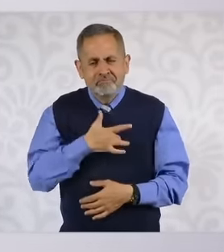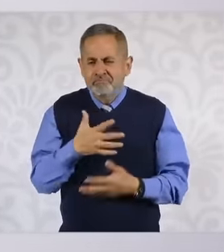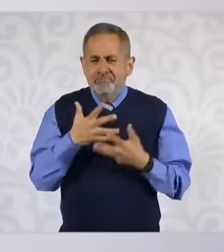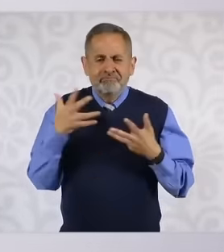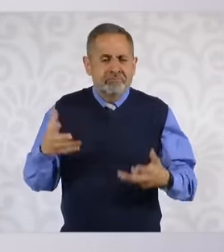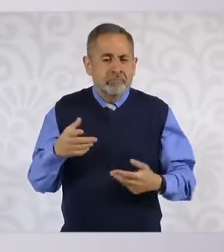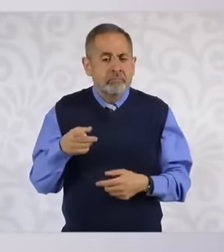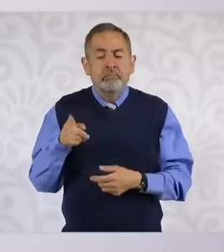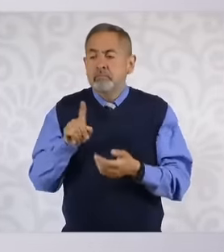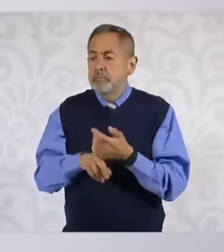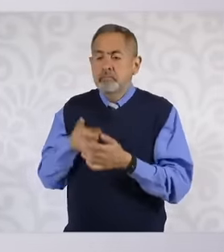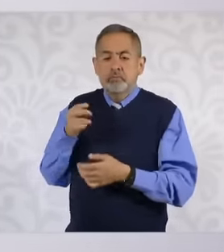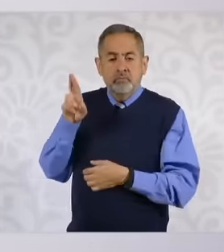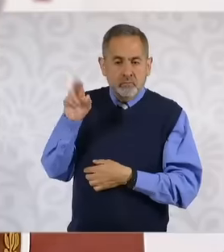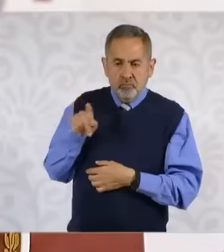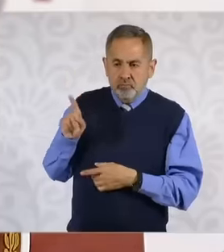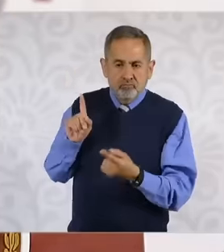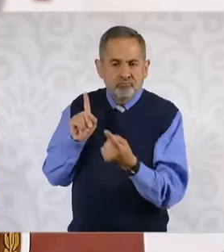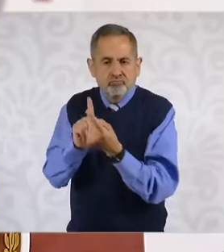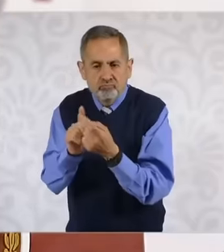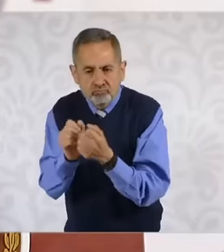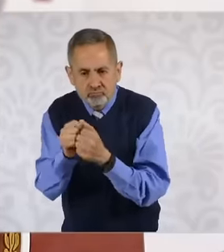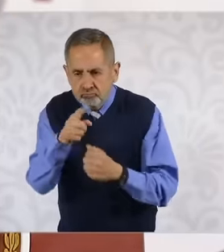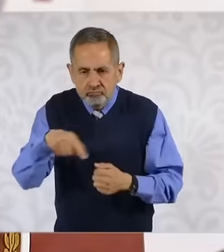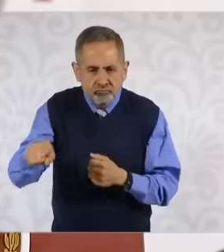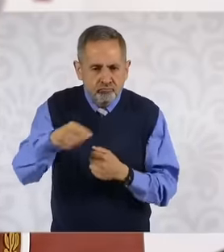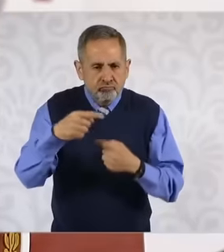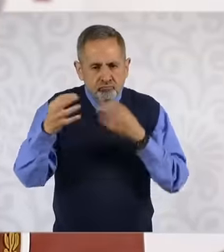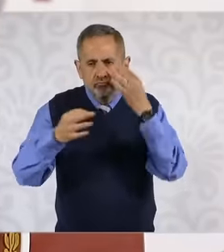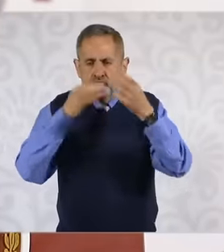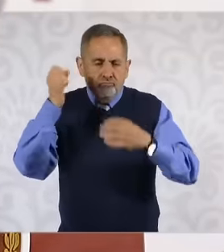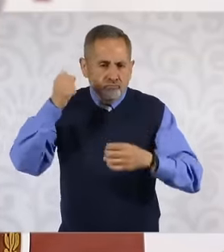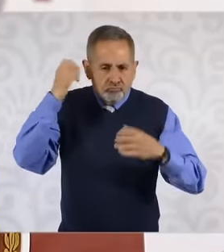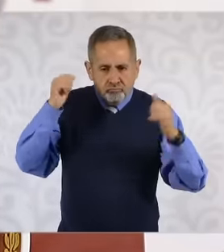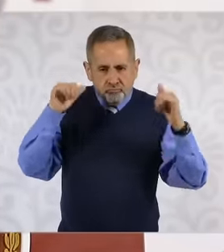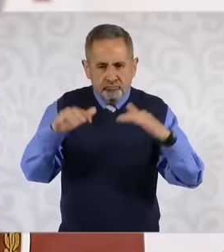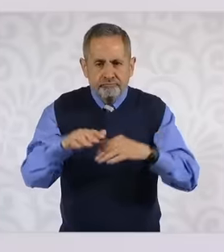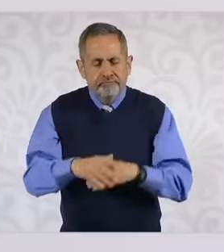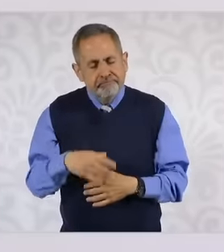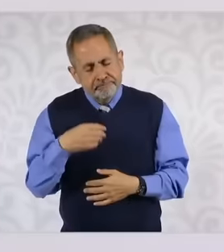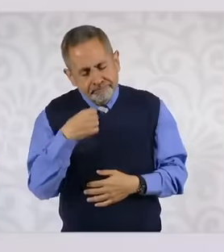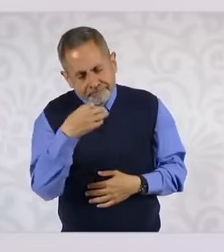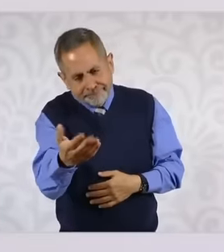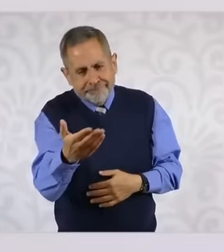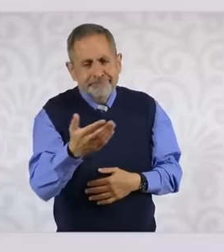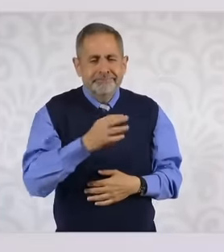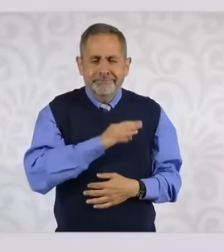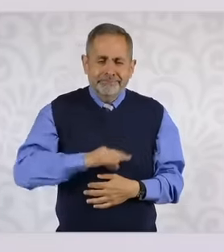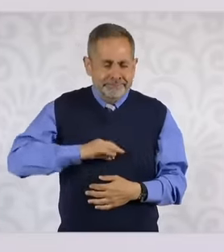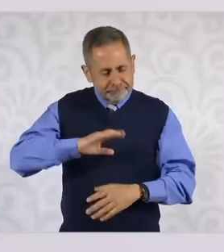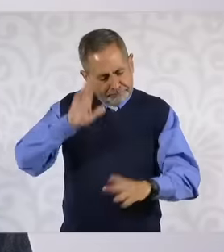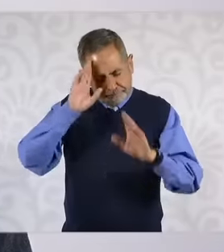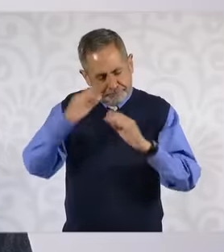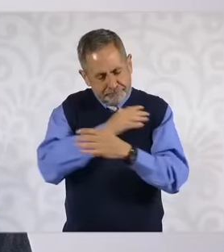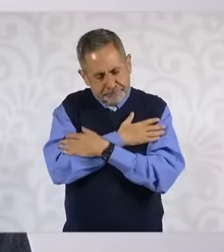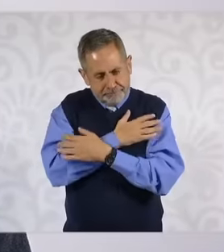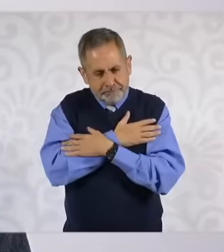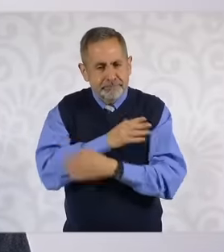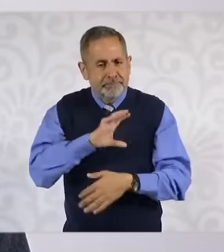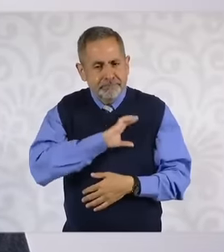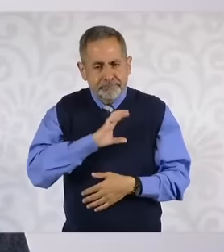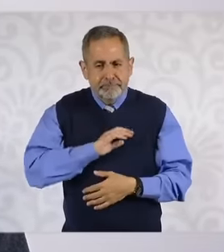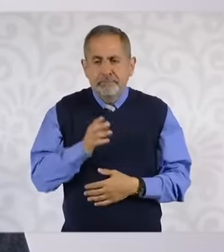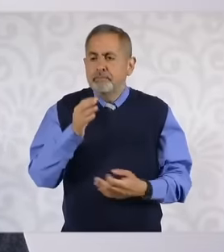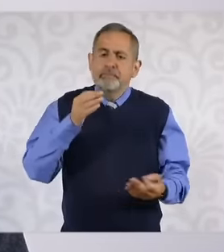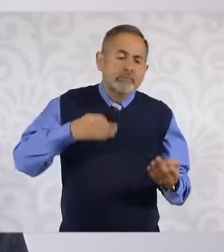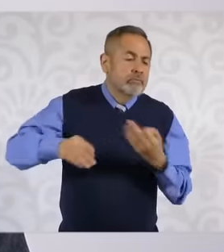will be there. kersen with them at an event and from here we send them a warm greeting and